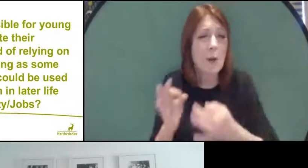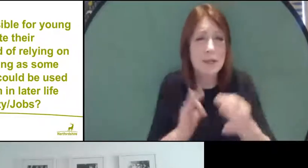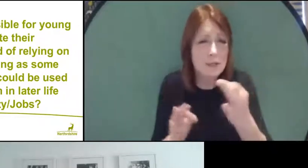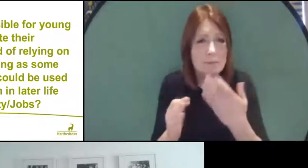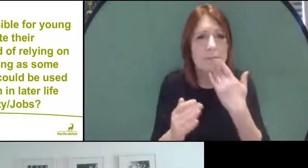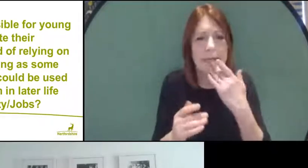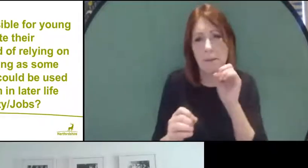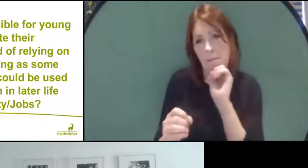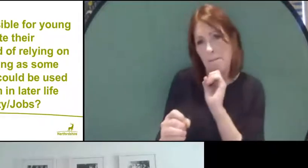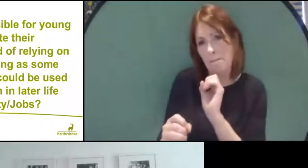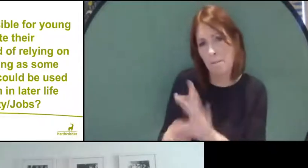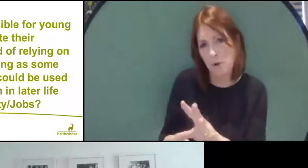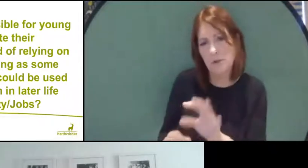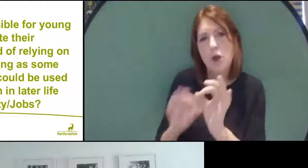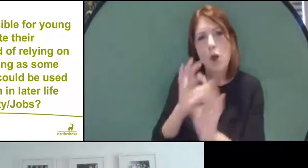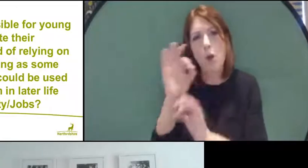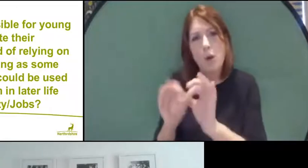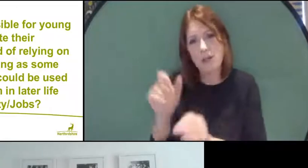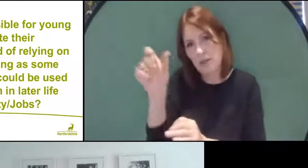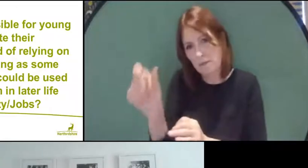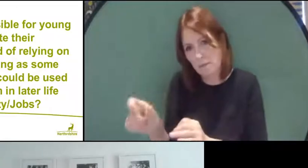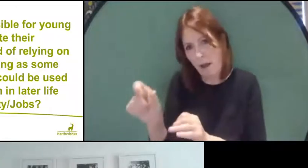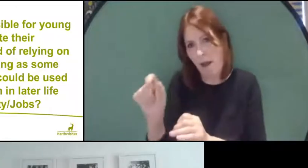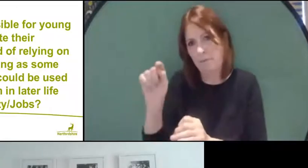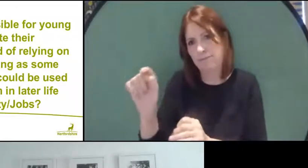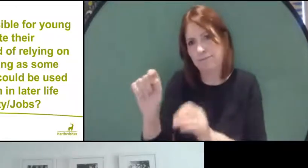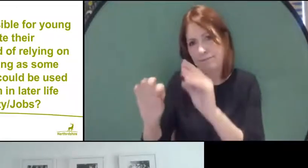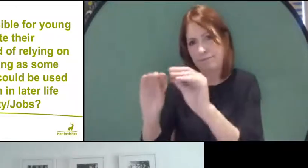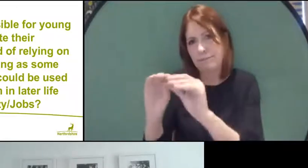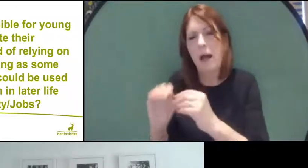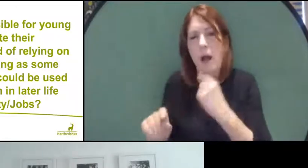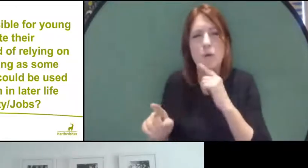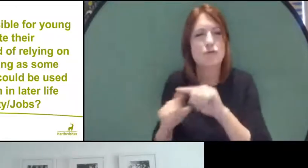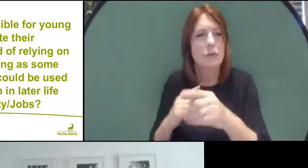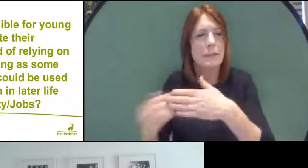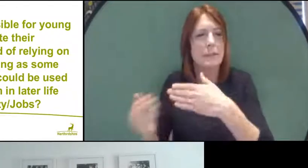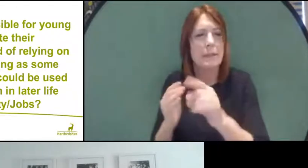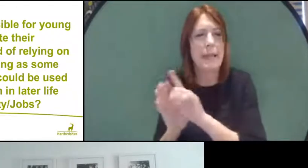the question bar and I'll try to deal with that later, okay? If we move on to question three now: